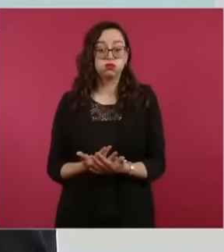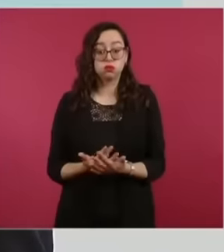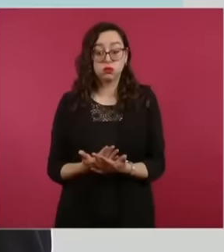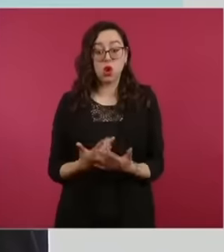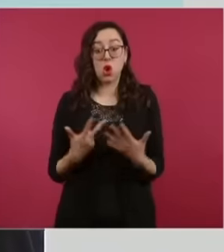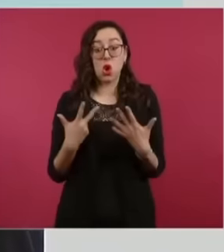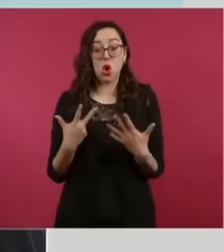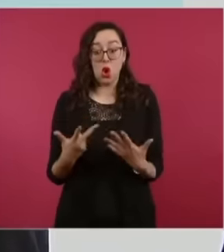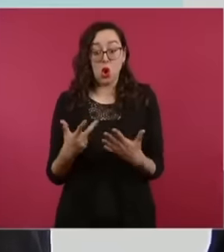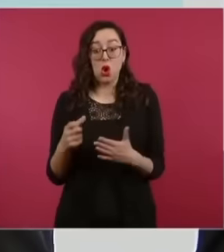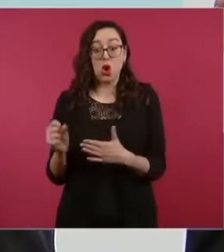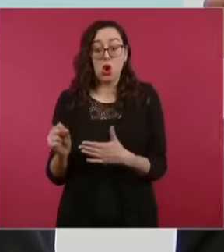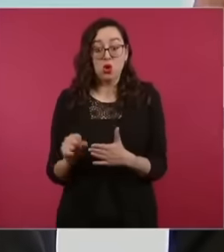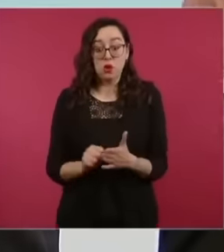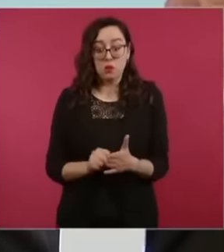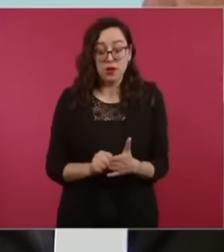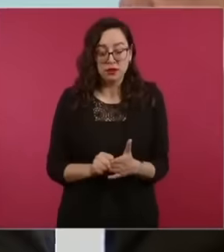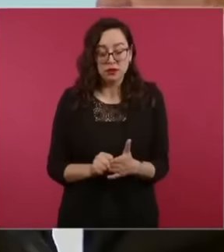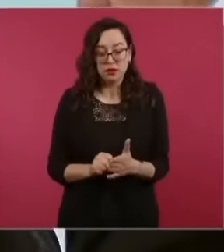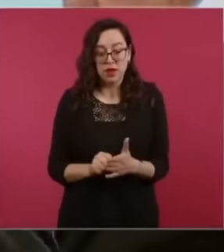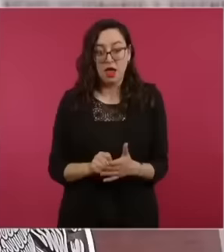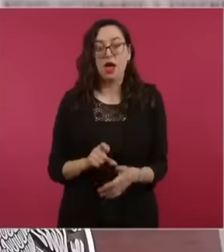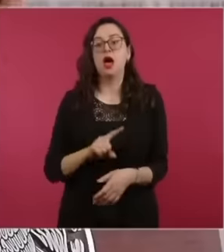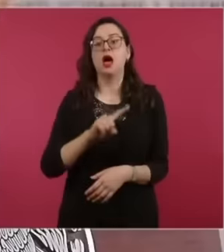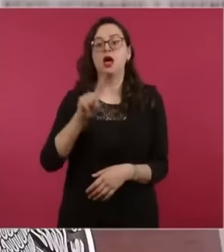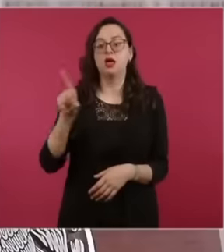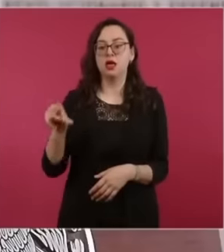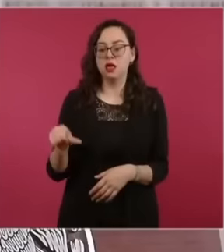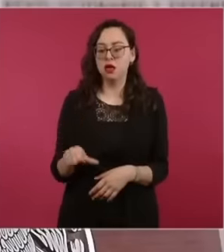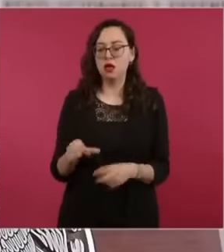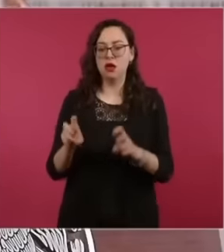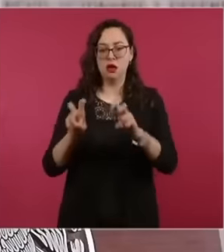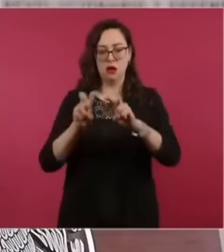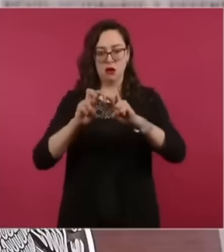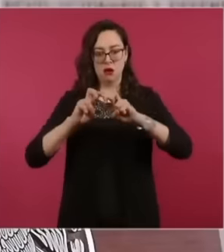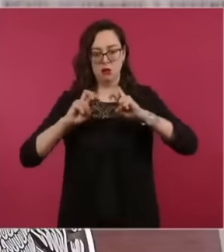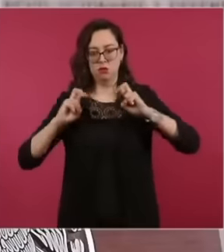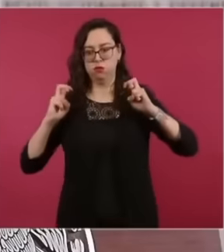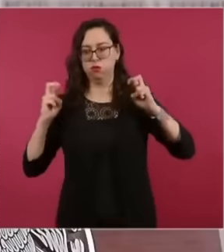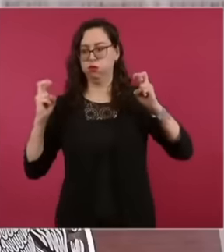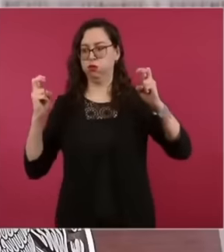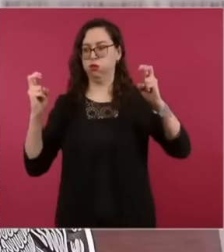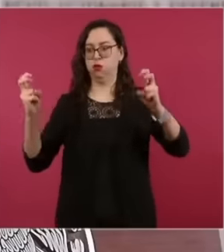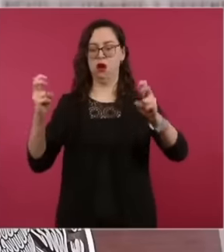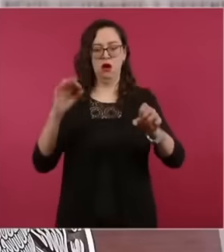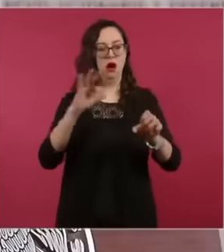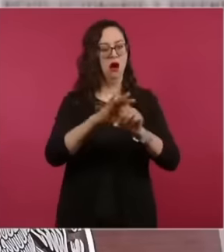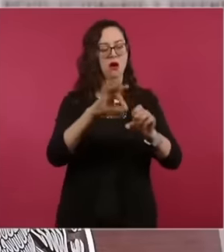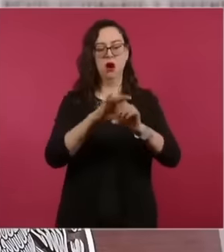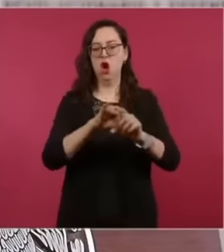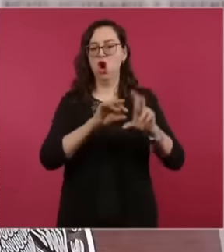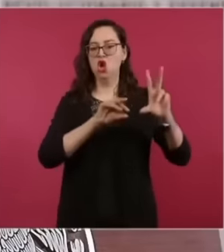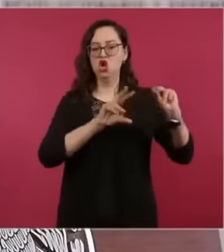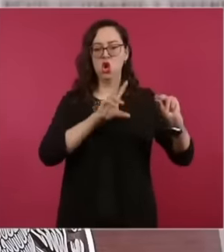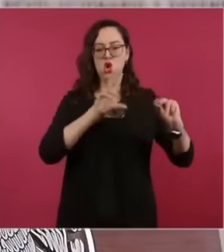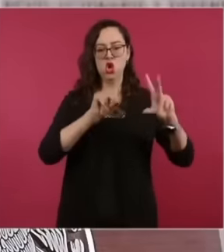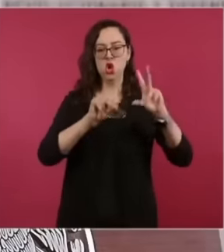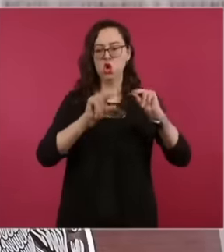is also public in which only Minister Aguilar supported his project, the ministers of the second